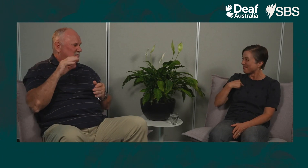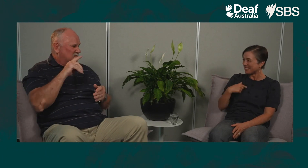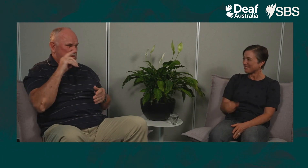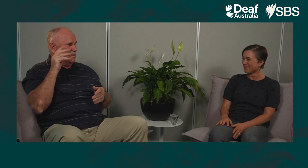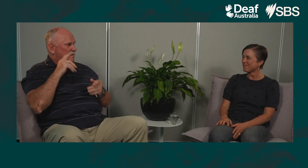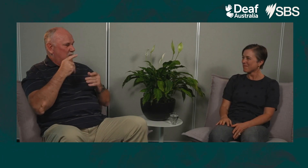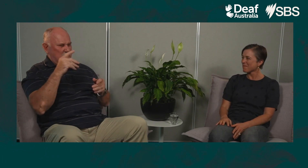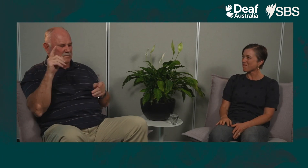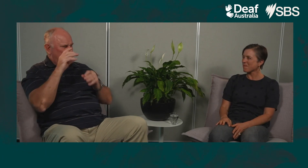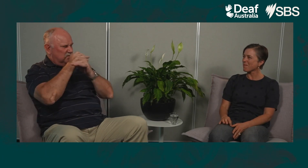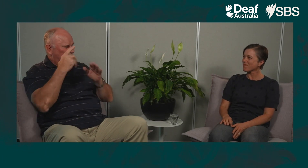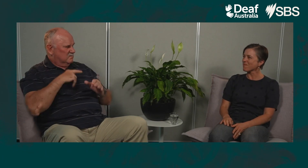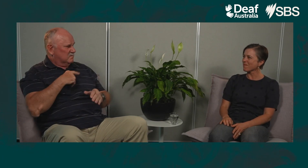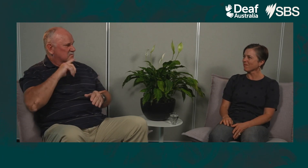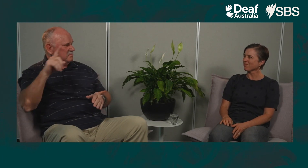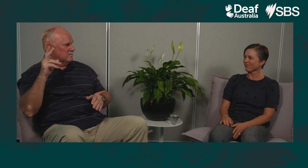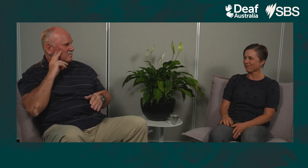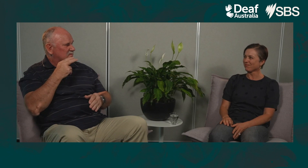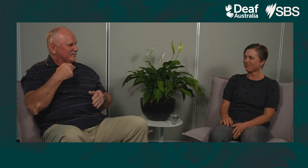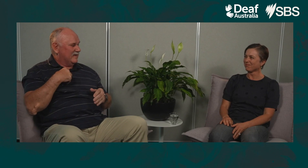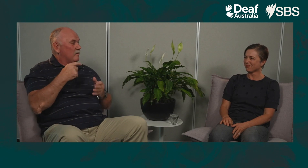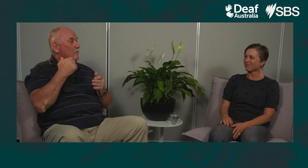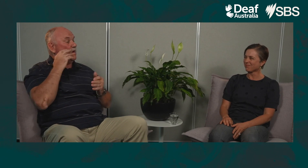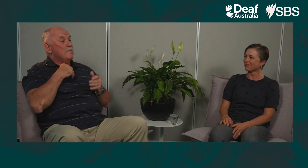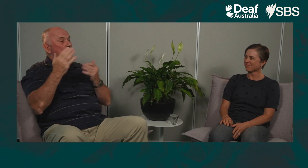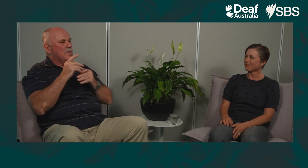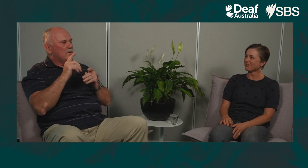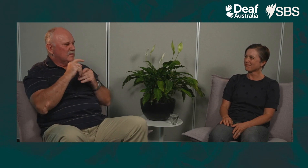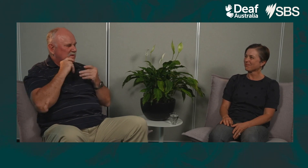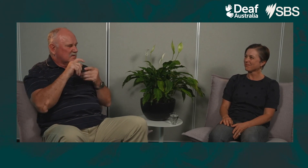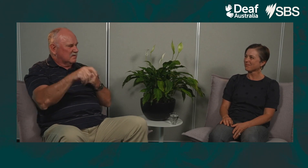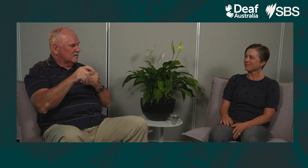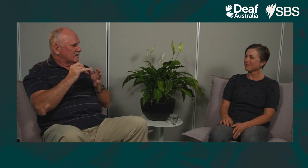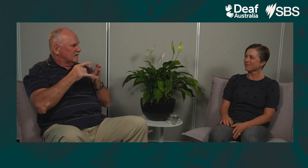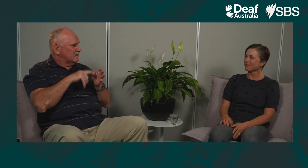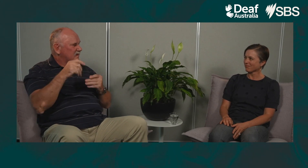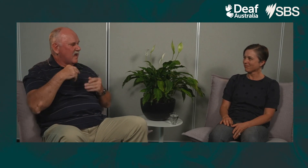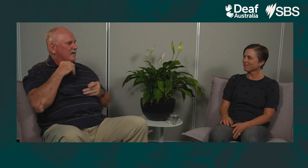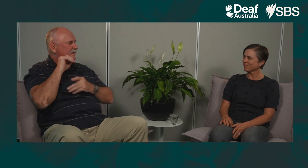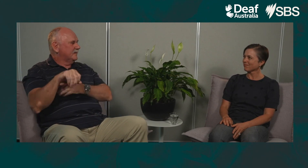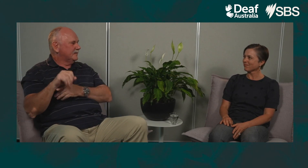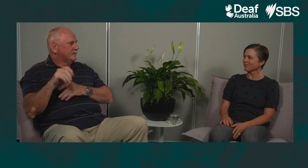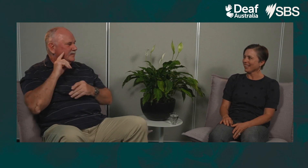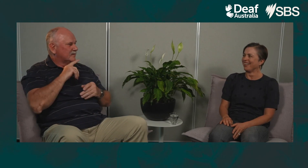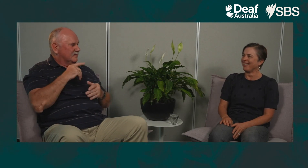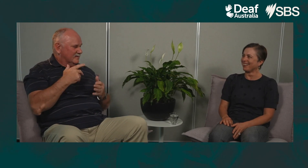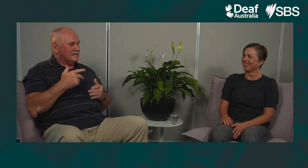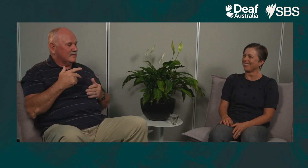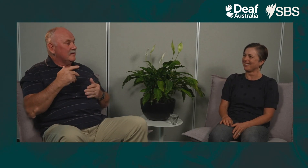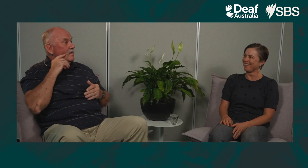Yeah, they were probably thinking, why am I telling them I'm deaf. But you know, it was only a short flight to Sydney so it didn't matter.